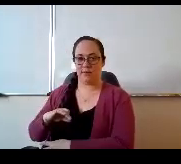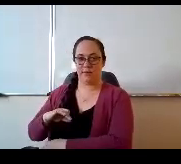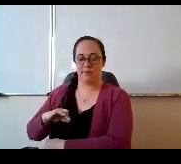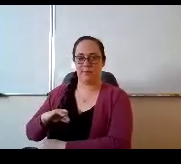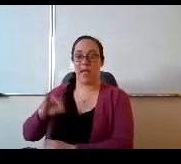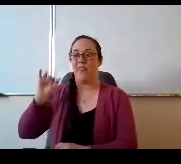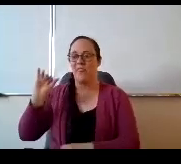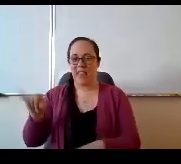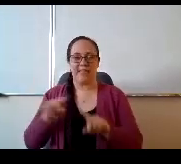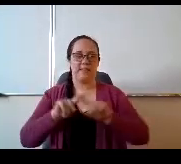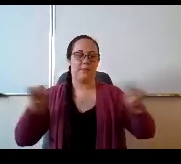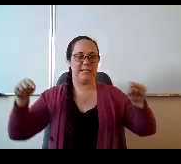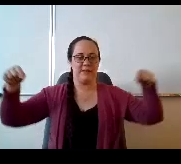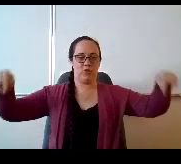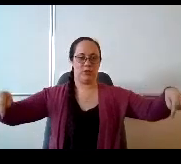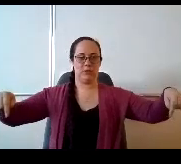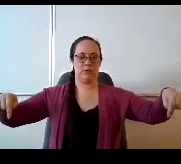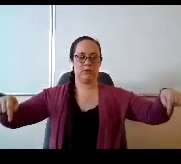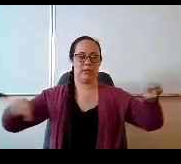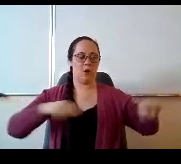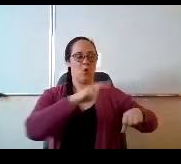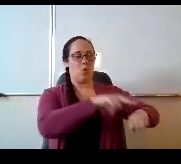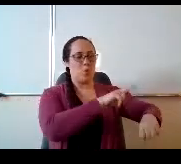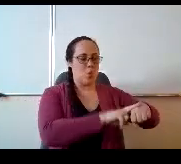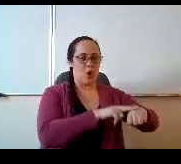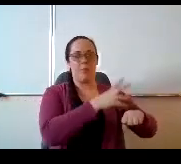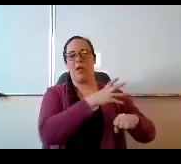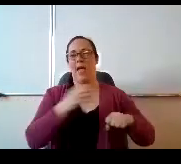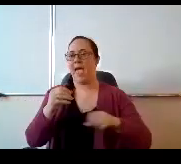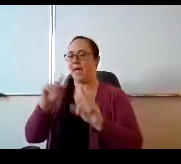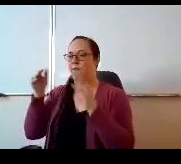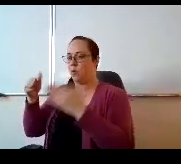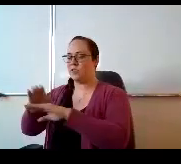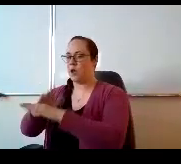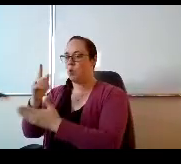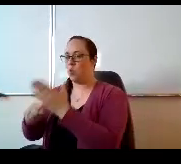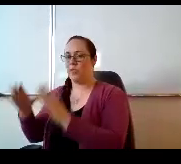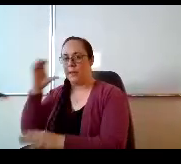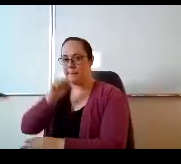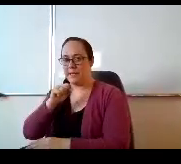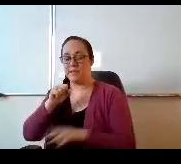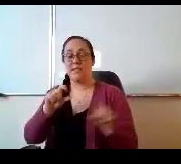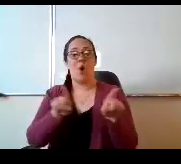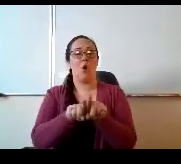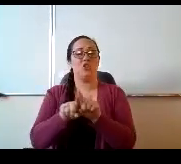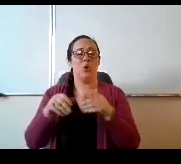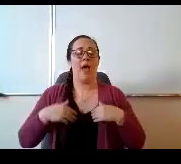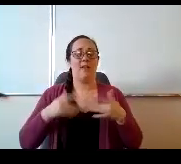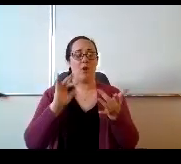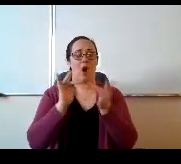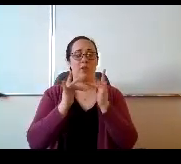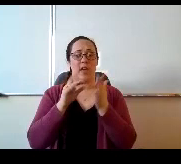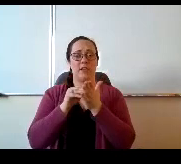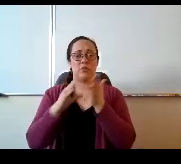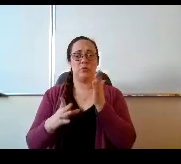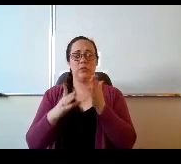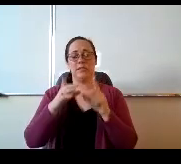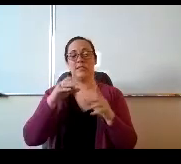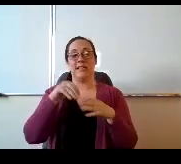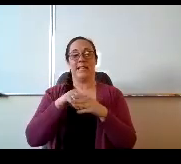That's what we're doing at our home sites. And then we also have our online students. That are in the accelerate program